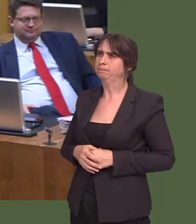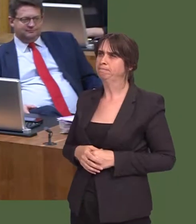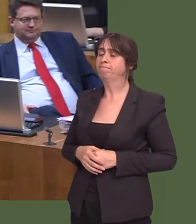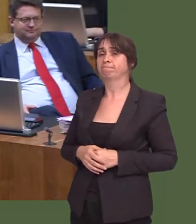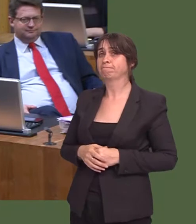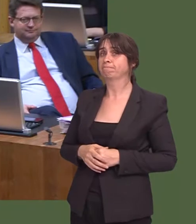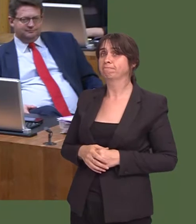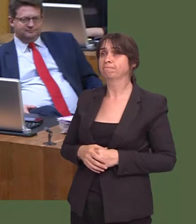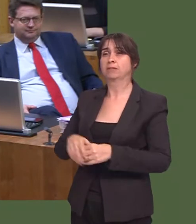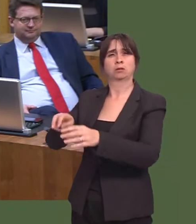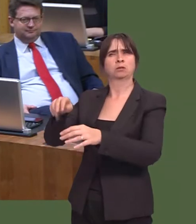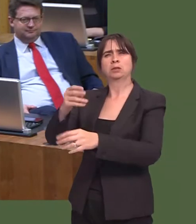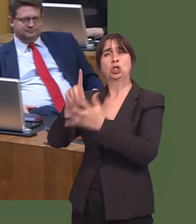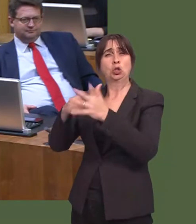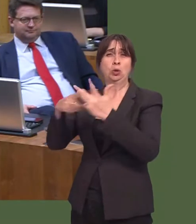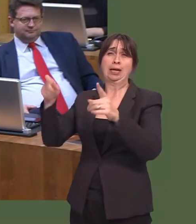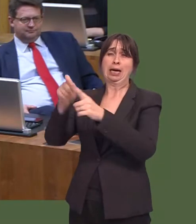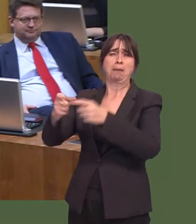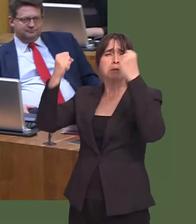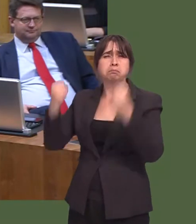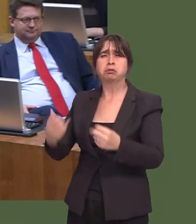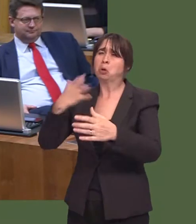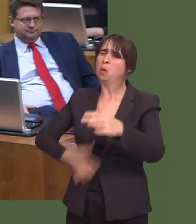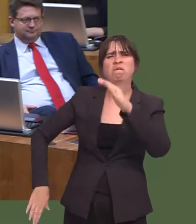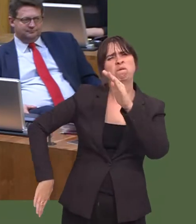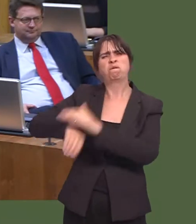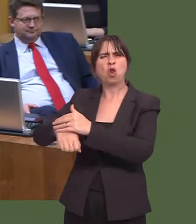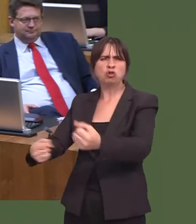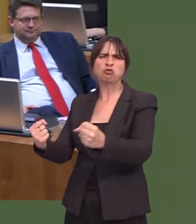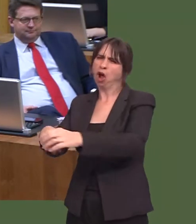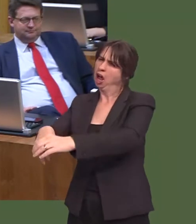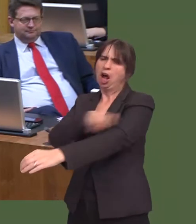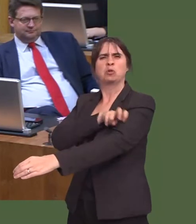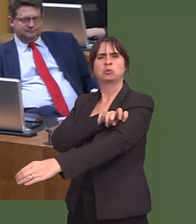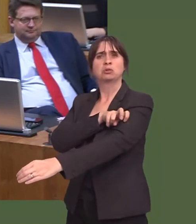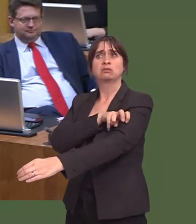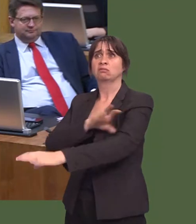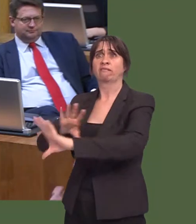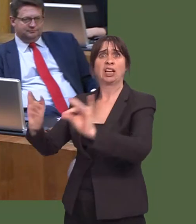and promoted by UKIP is dead. People were asked to vote on a particular version of Brexitóspecifically asked to vote